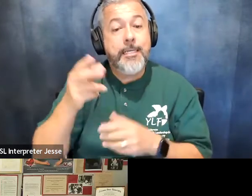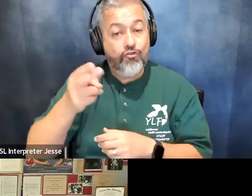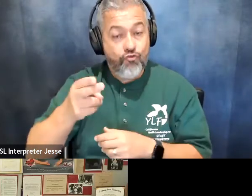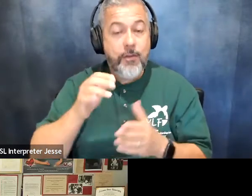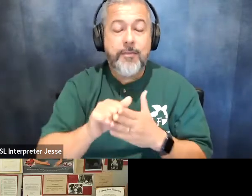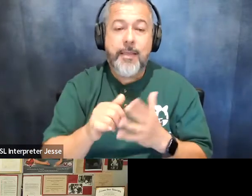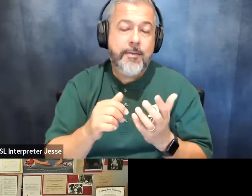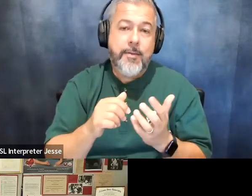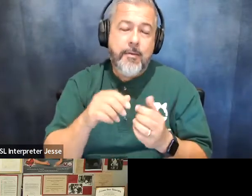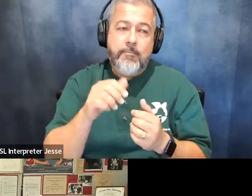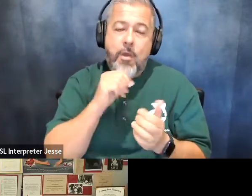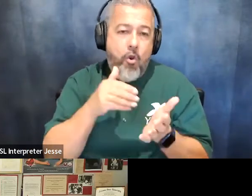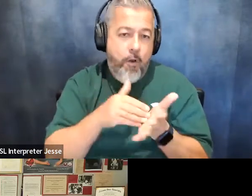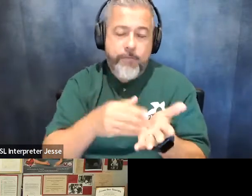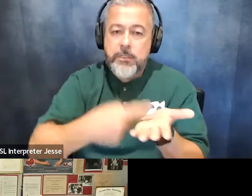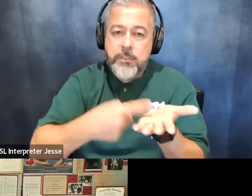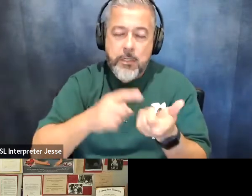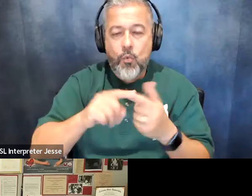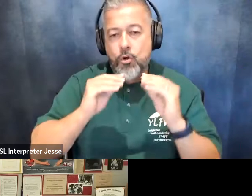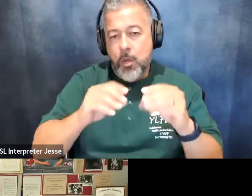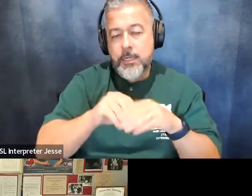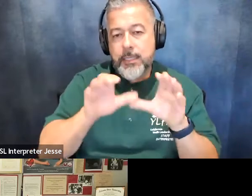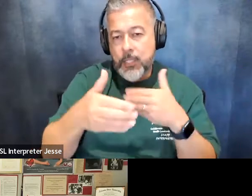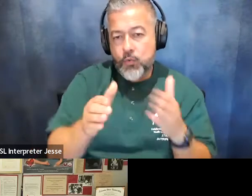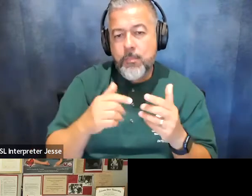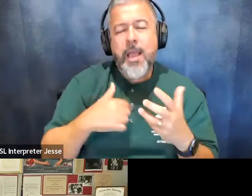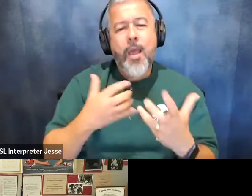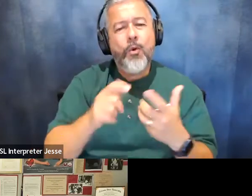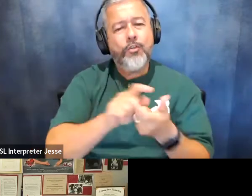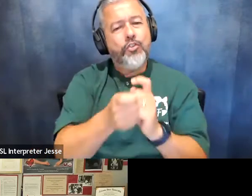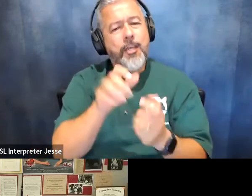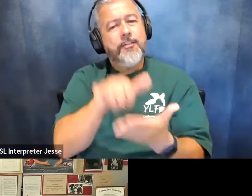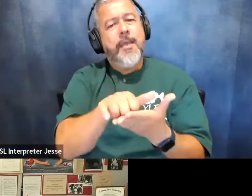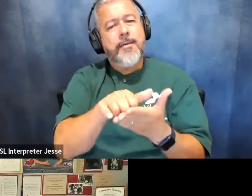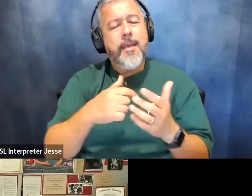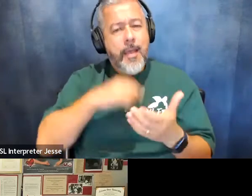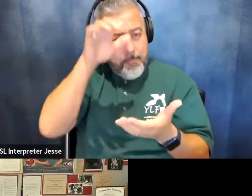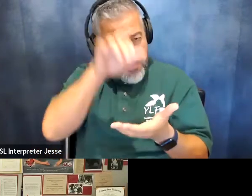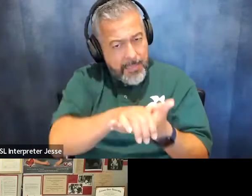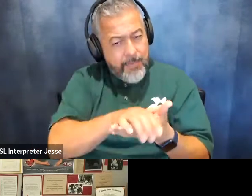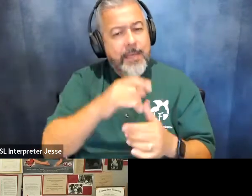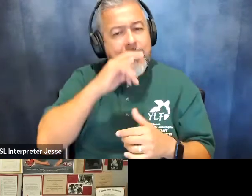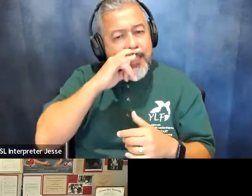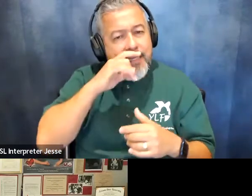discussed and taught in the classroom i want to change that i believe that kids and educators